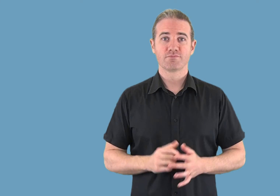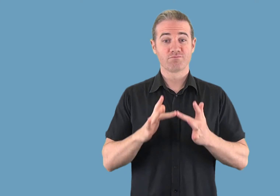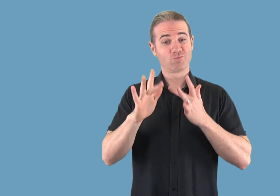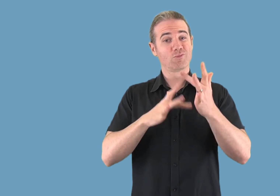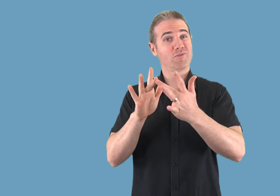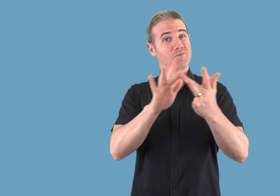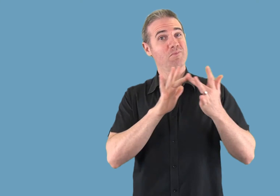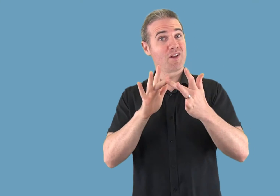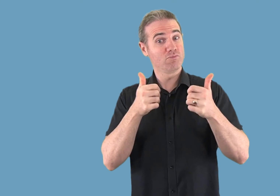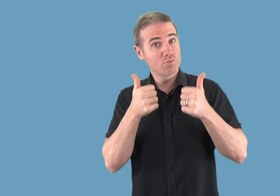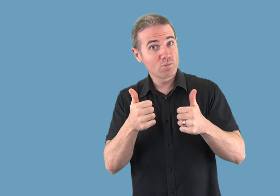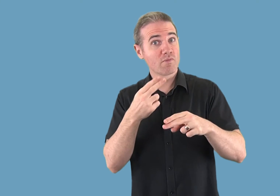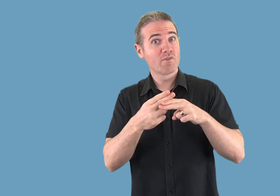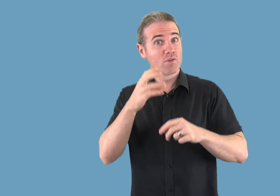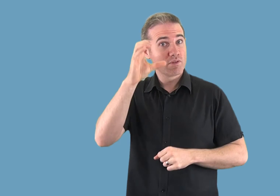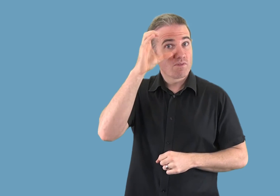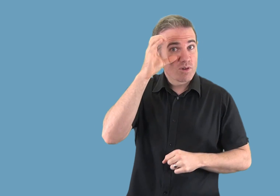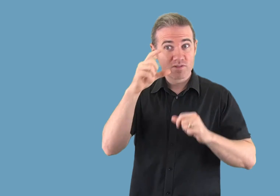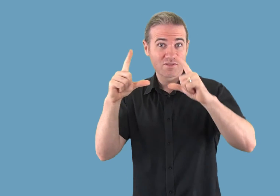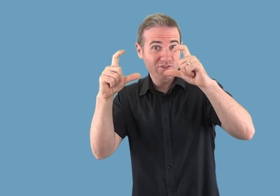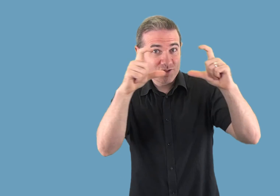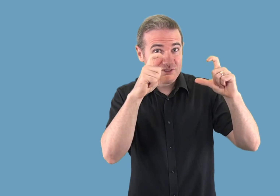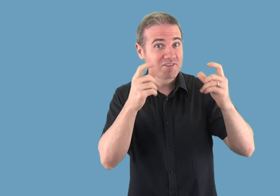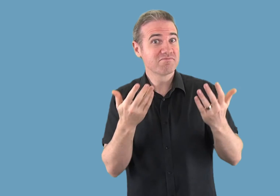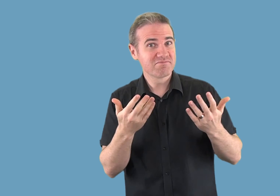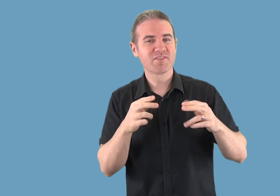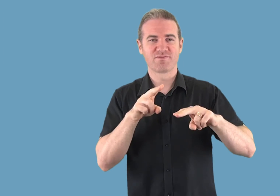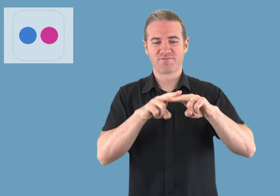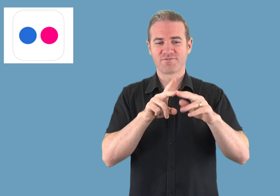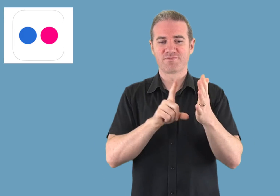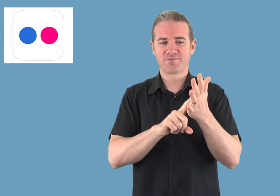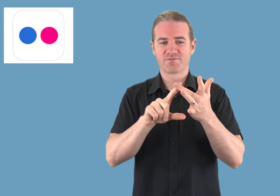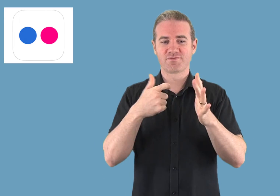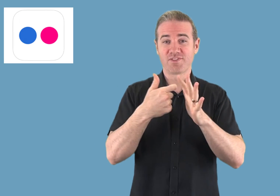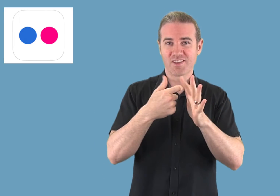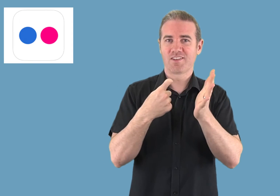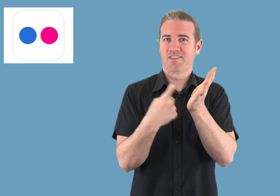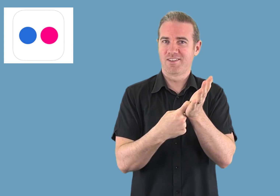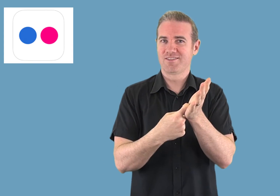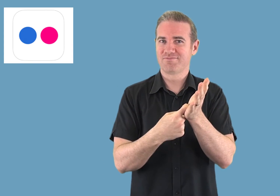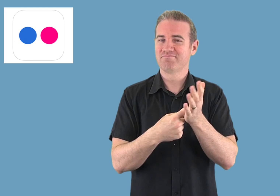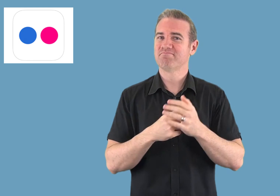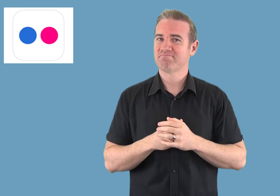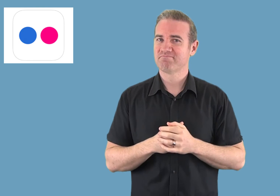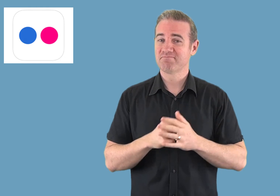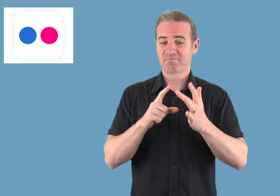Image based social media platforms * Flickr